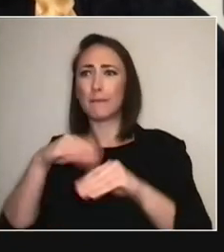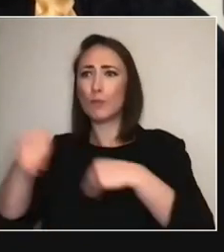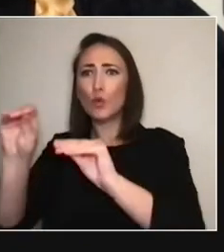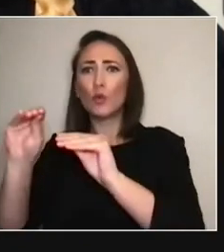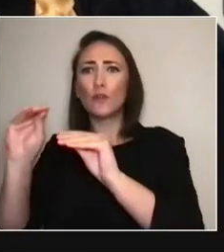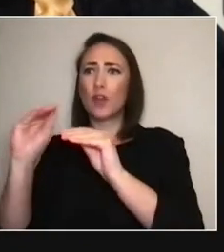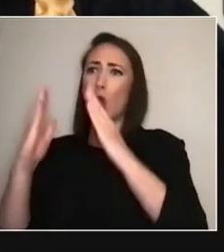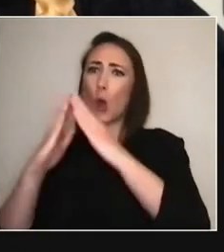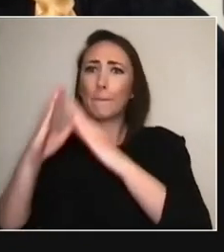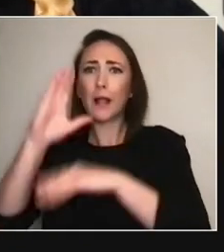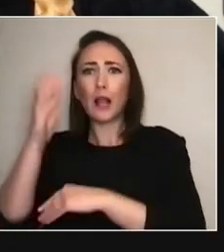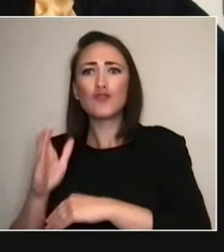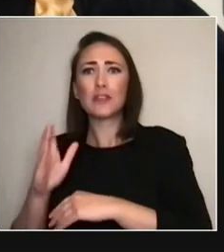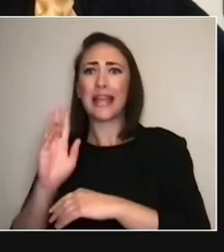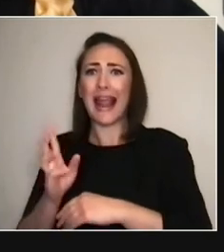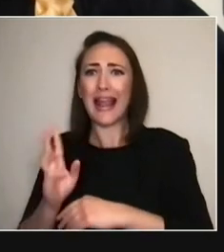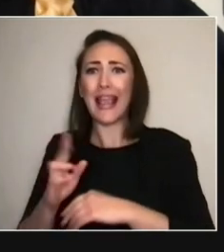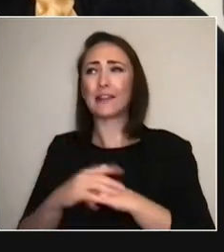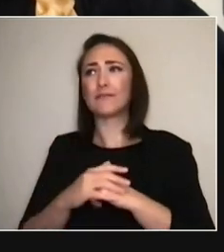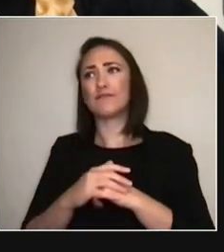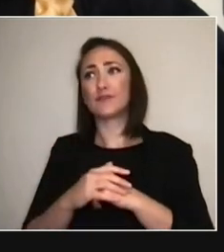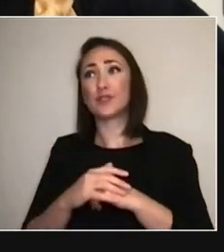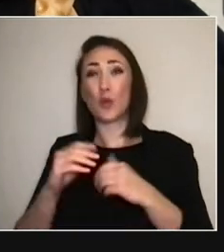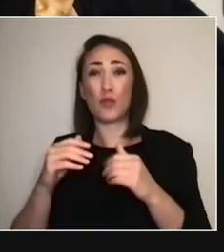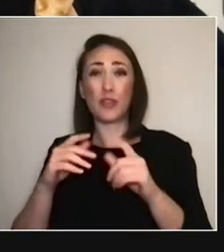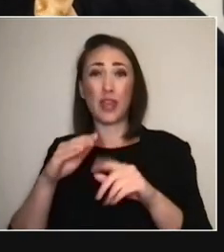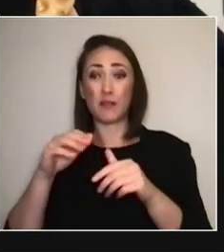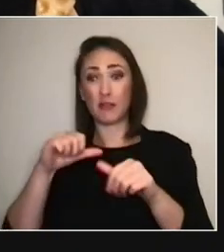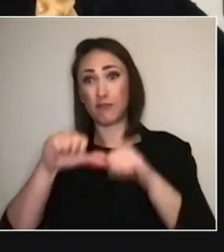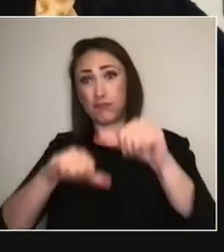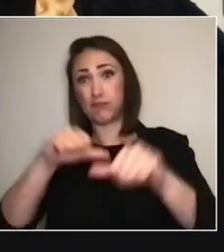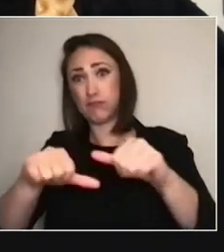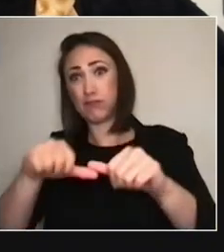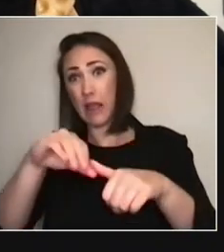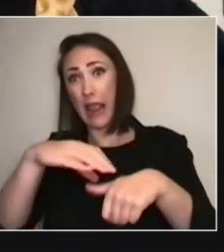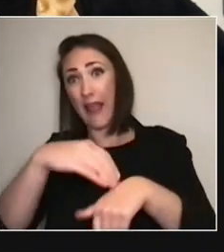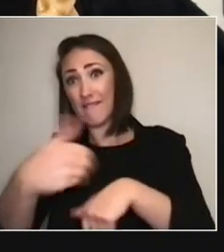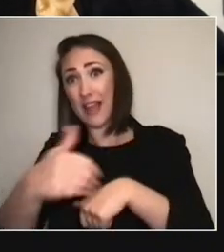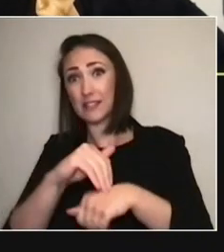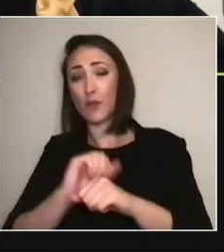the after-effects could be quite long. Absolutely. - And at the same time,